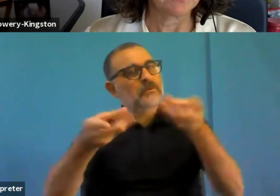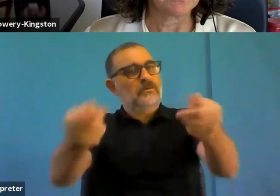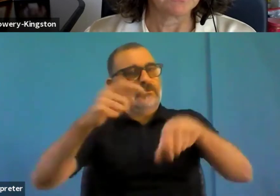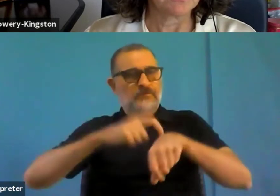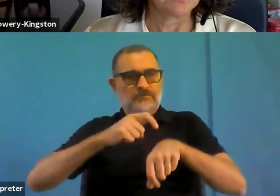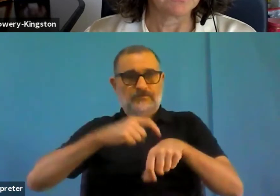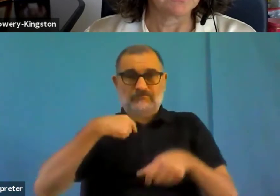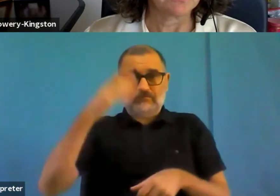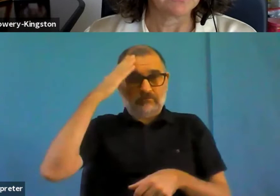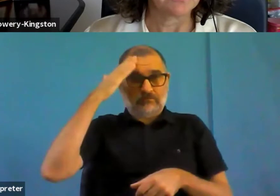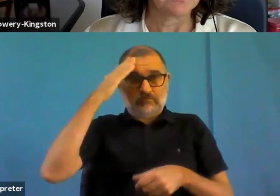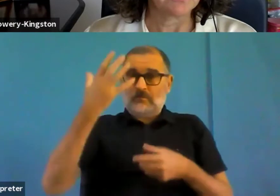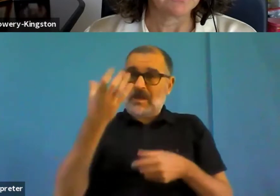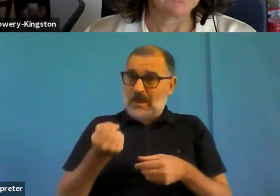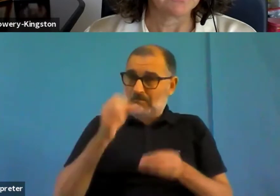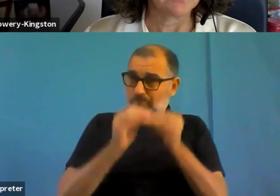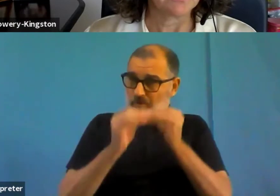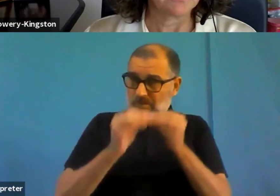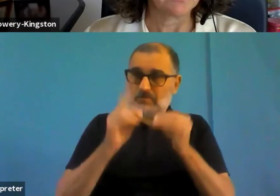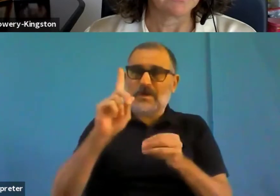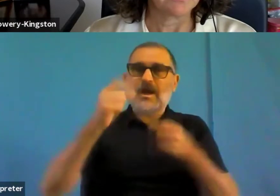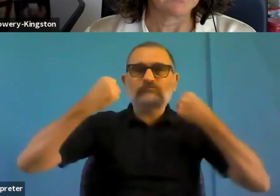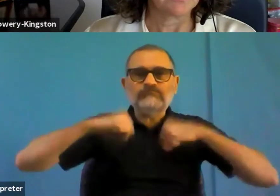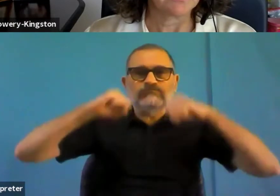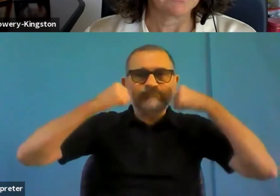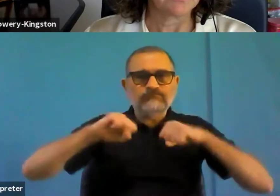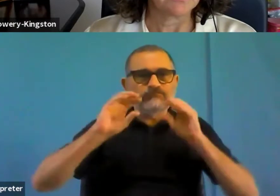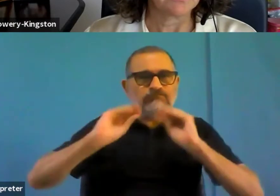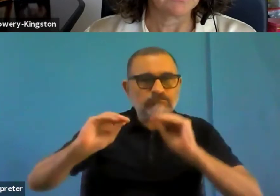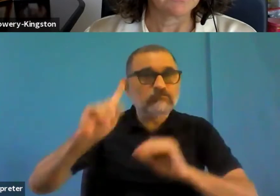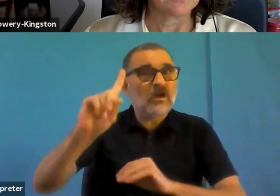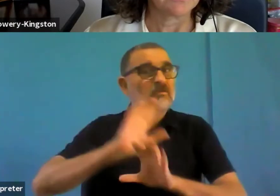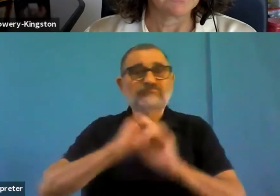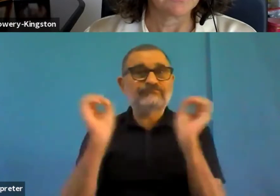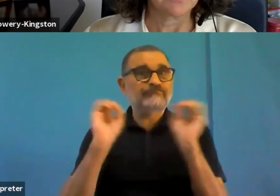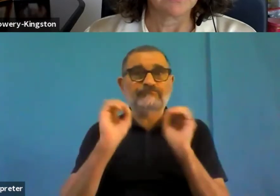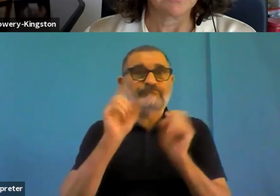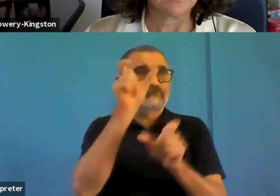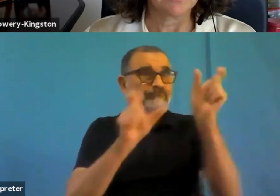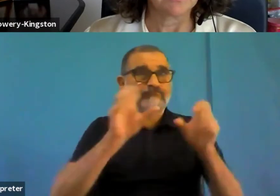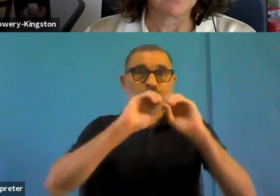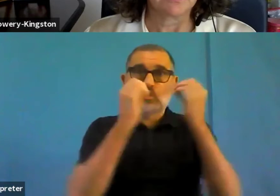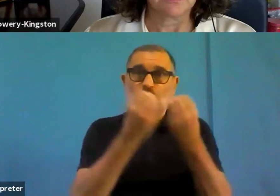but also from the organizations to the users so that the whole chain of people concern